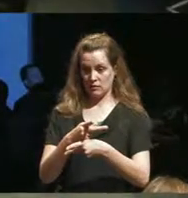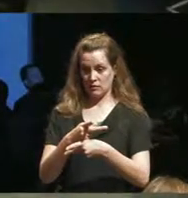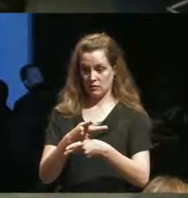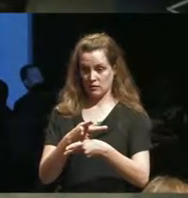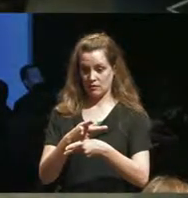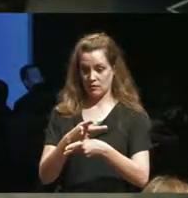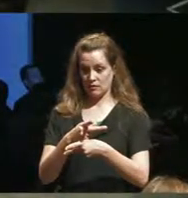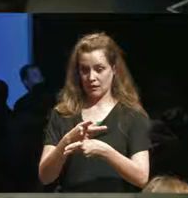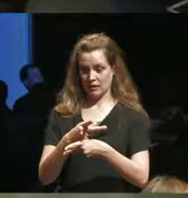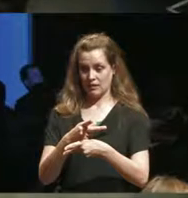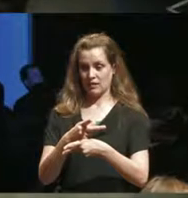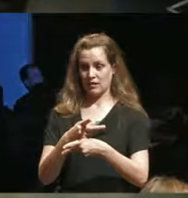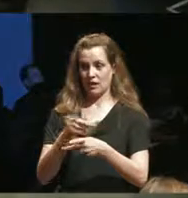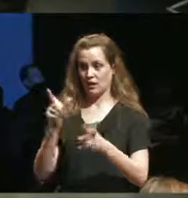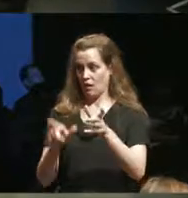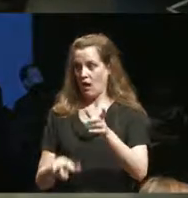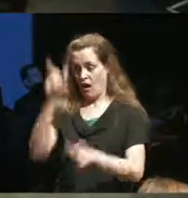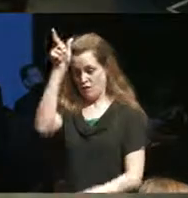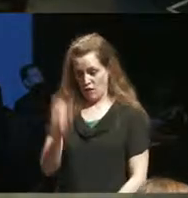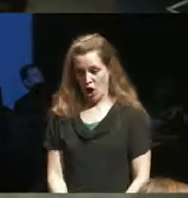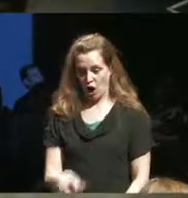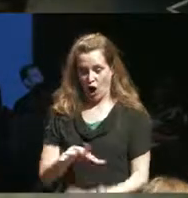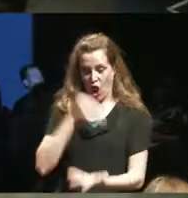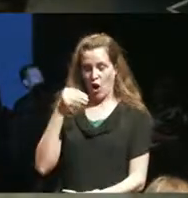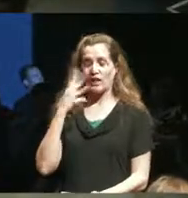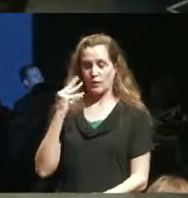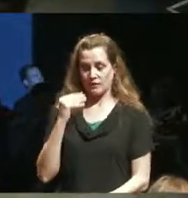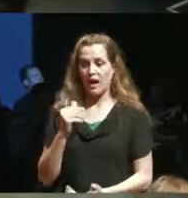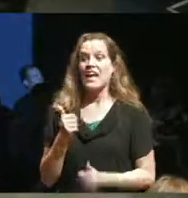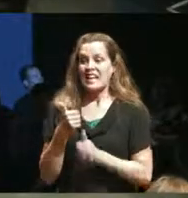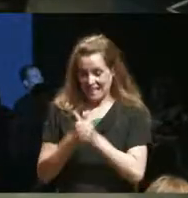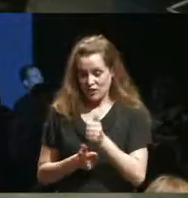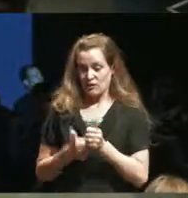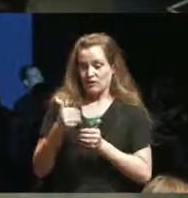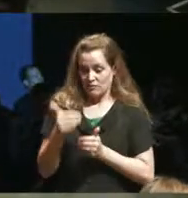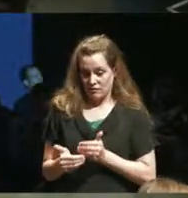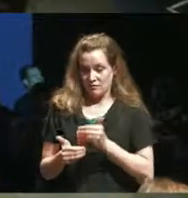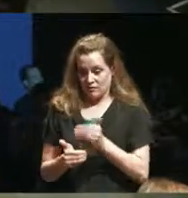learning experience which means that every single aspect from putting the